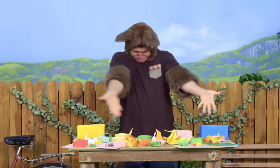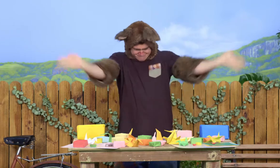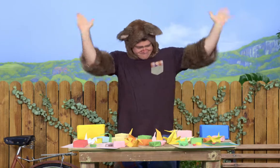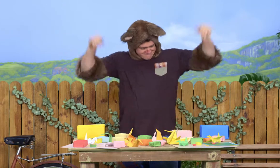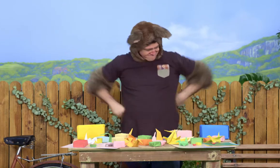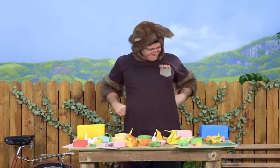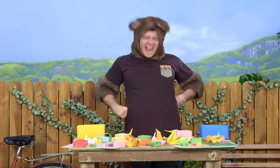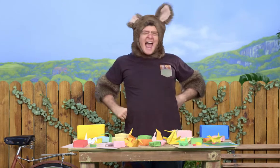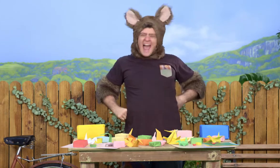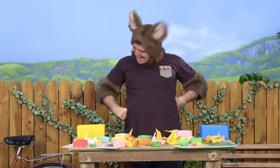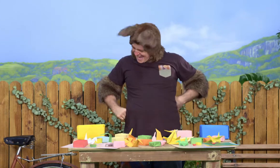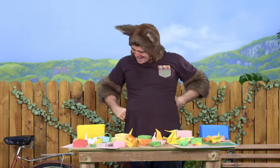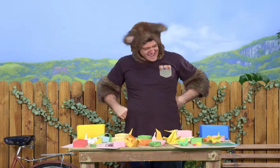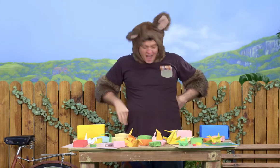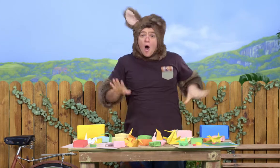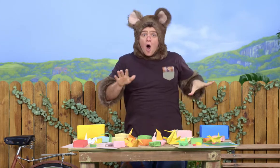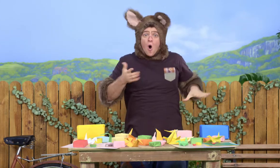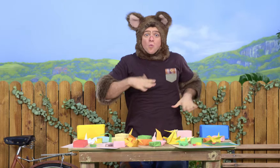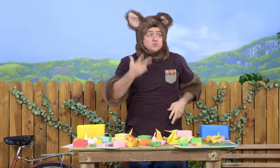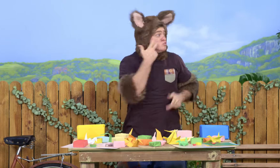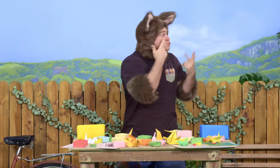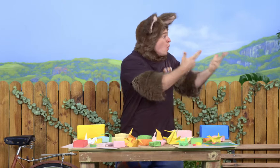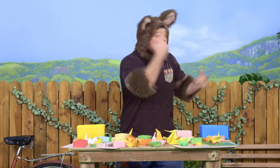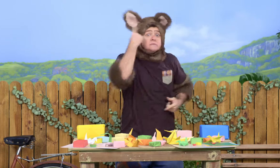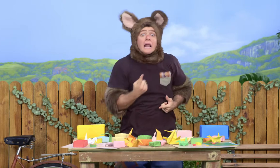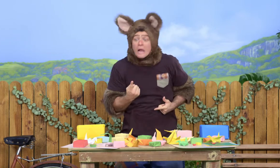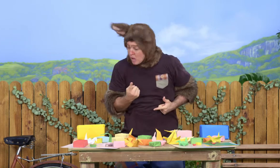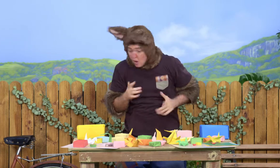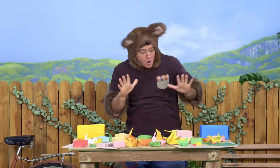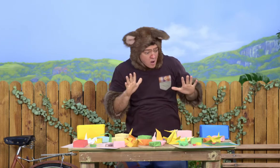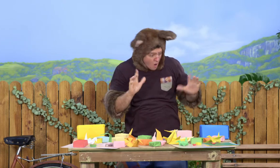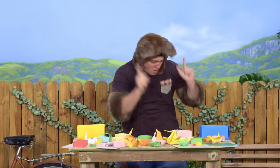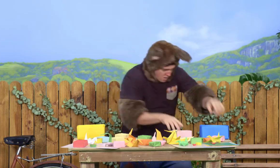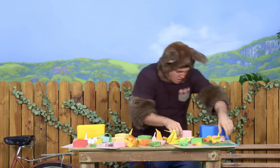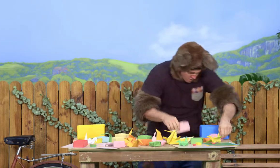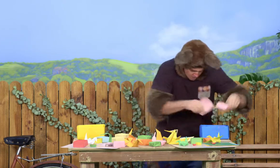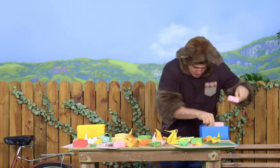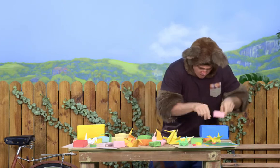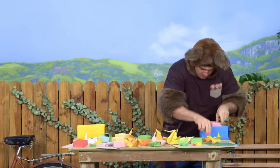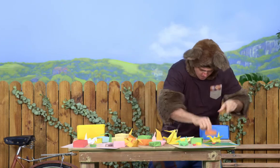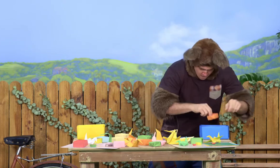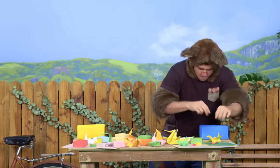Look! Oh! I have to go and show Sally. Right.